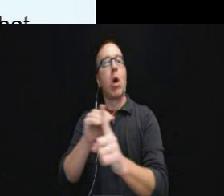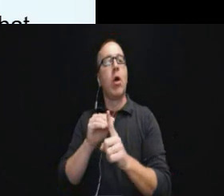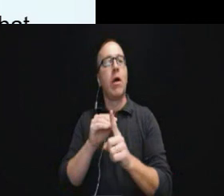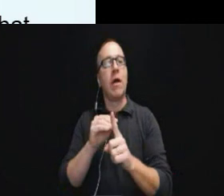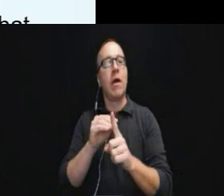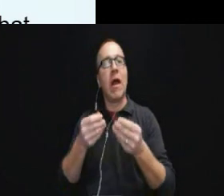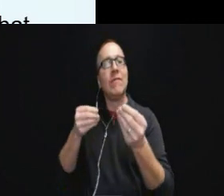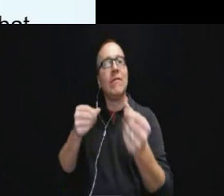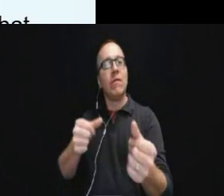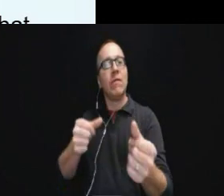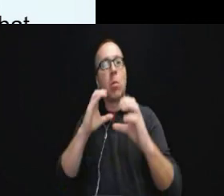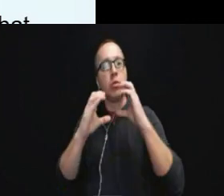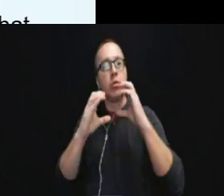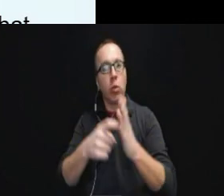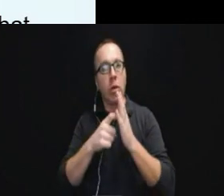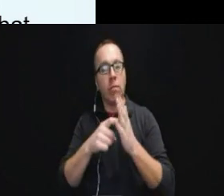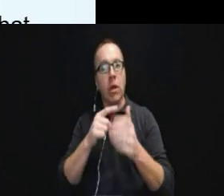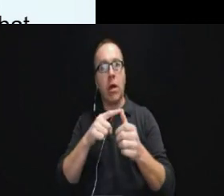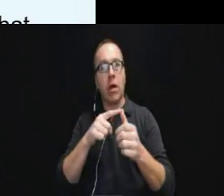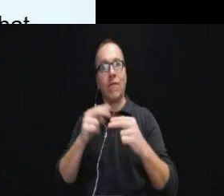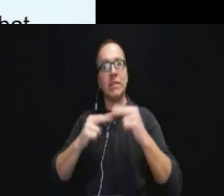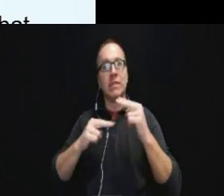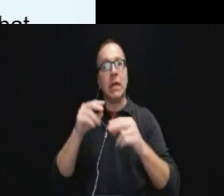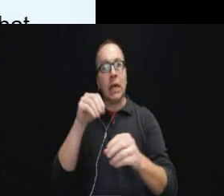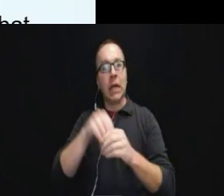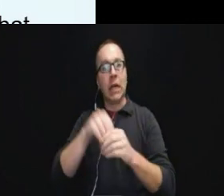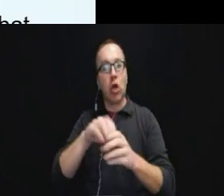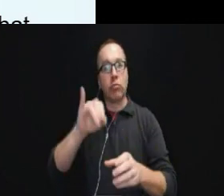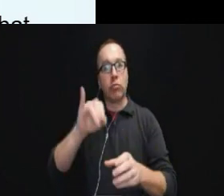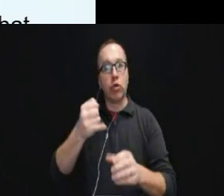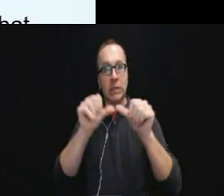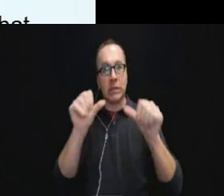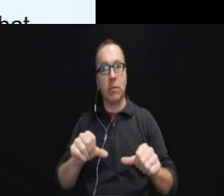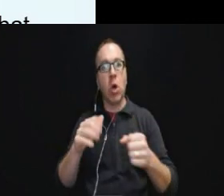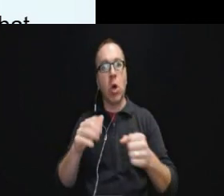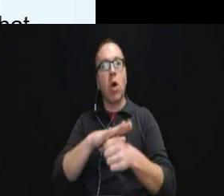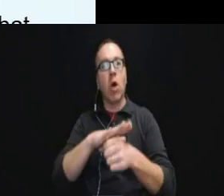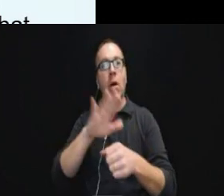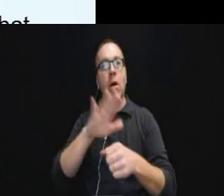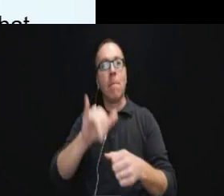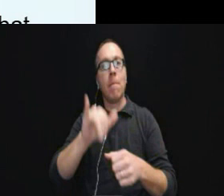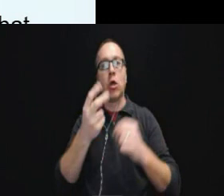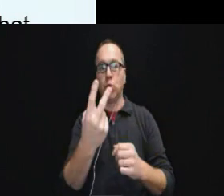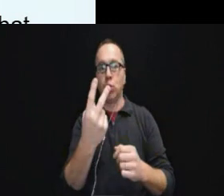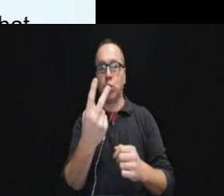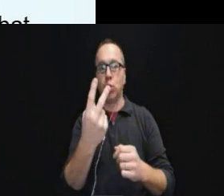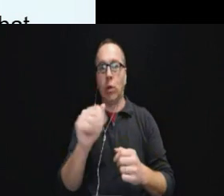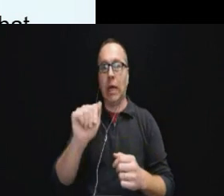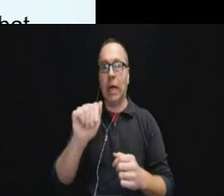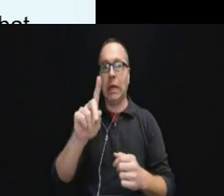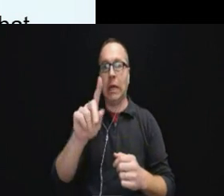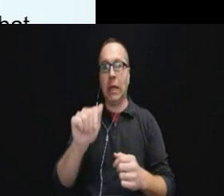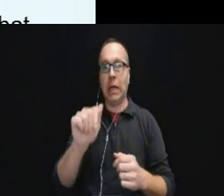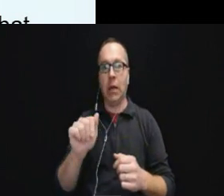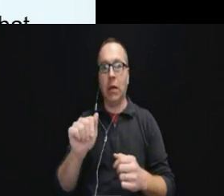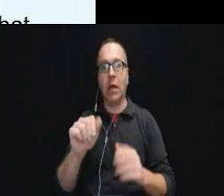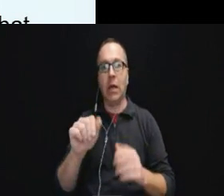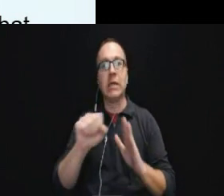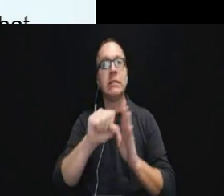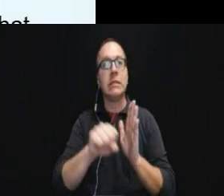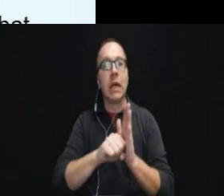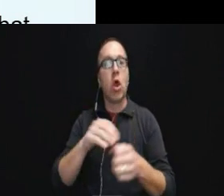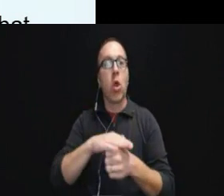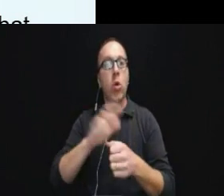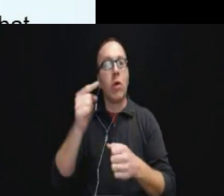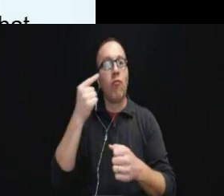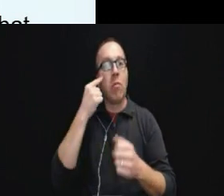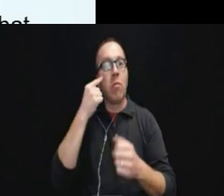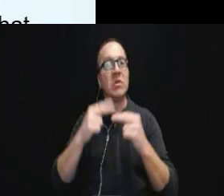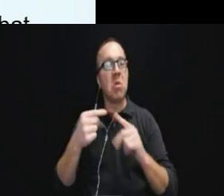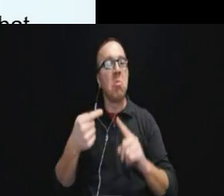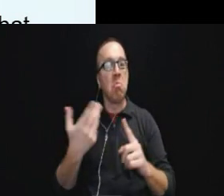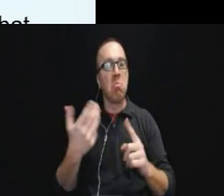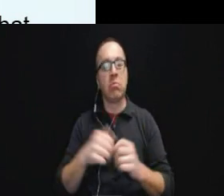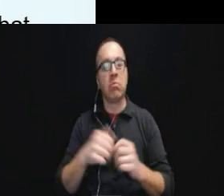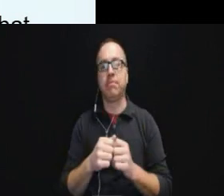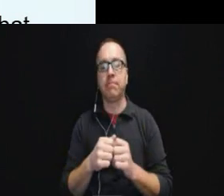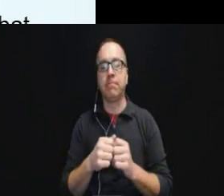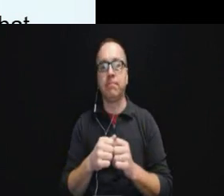entities are going to be titled the ADA as state or local government entities, Rehabilitation